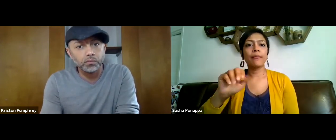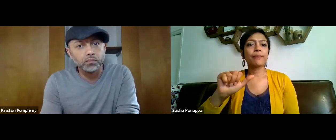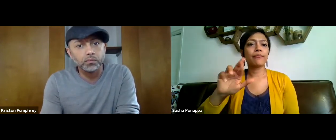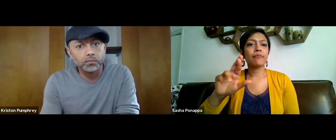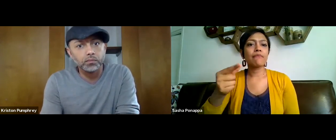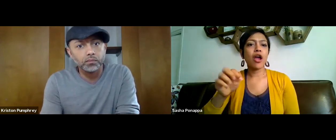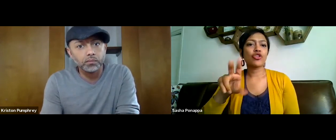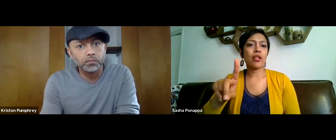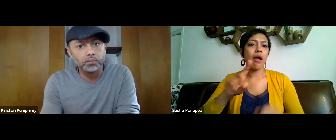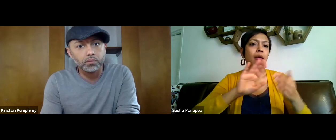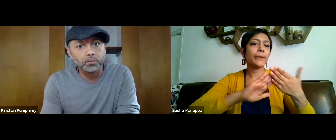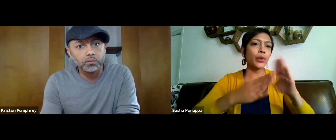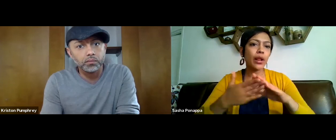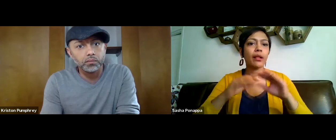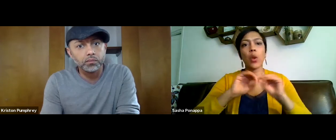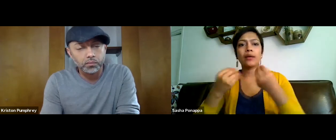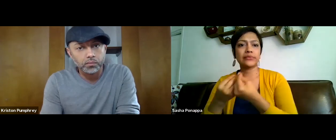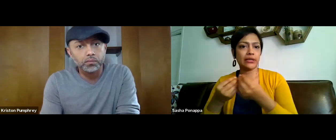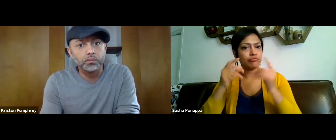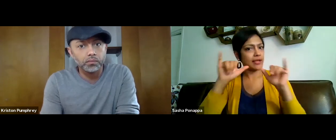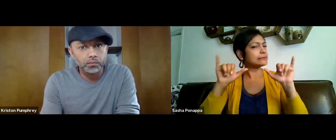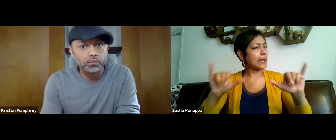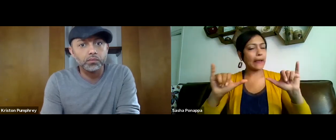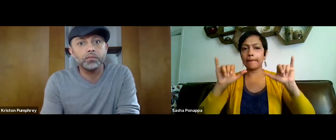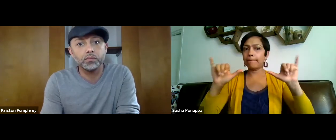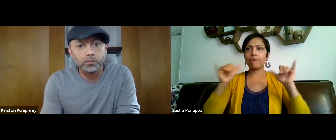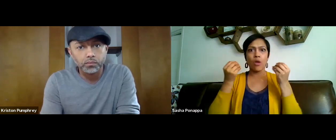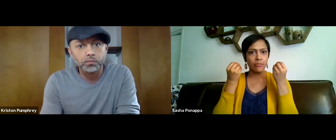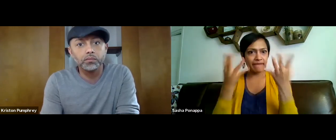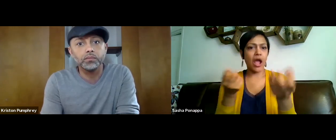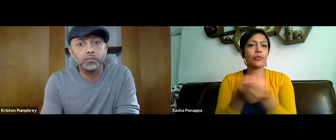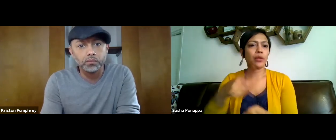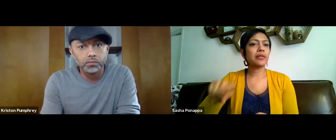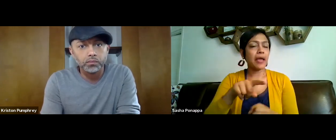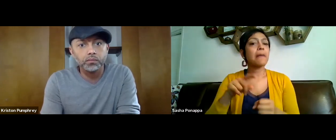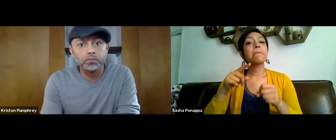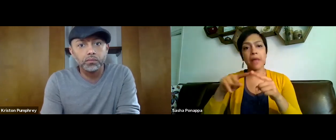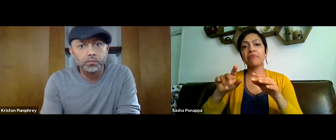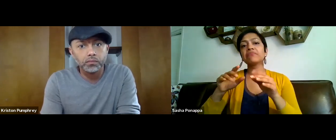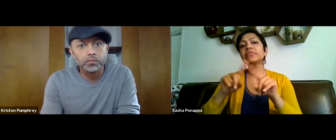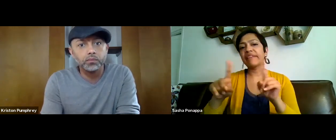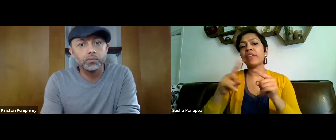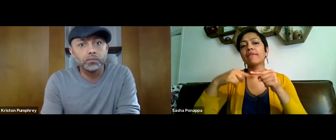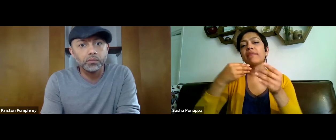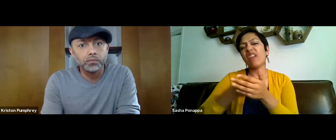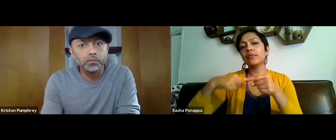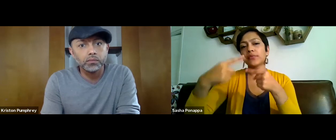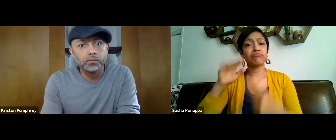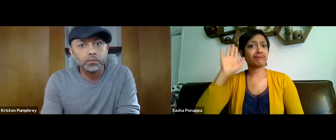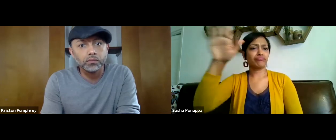So if you envision to support marginalized community, within the deaf community and hard of hearing communities,